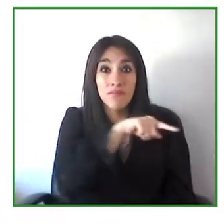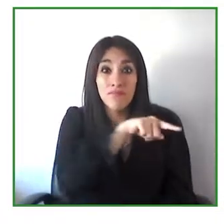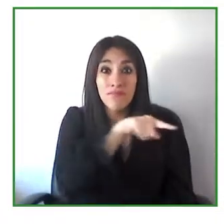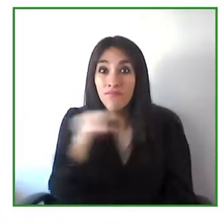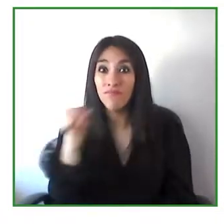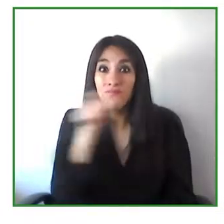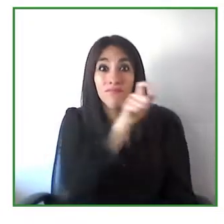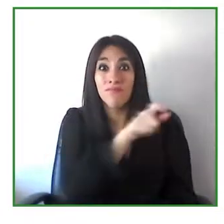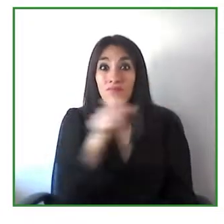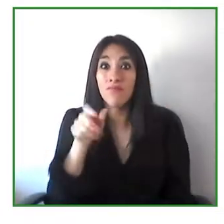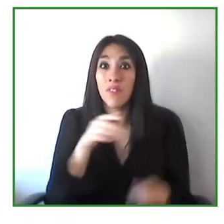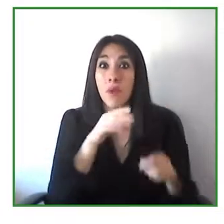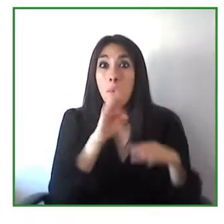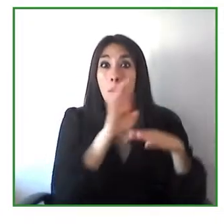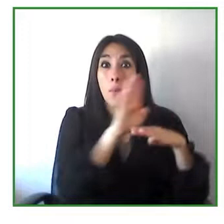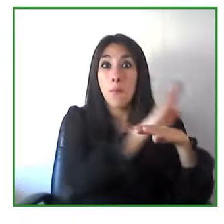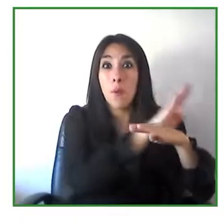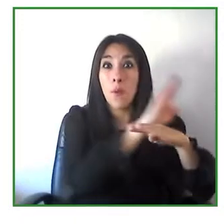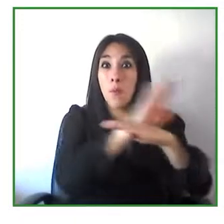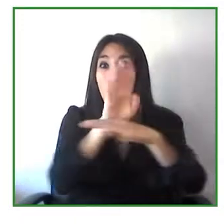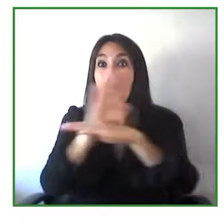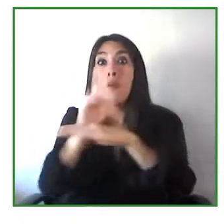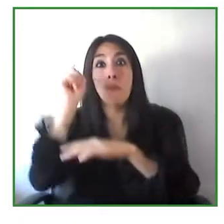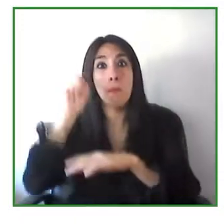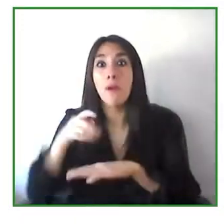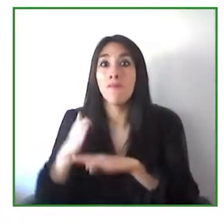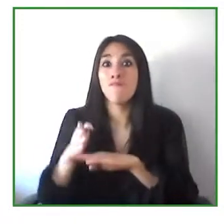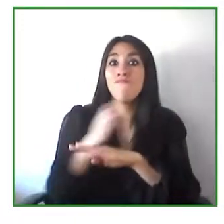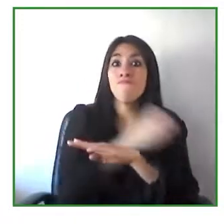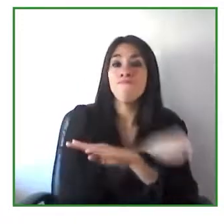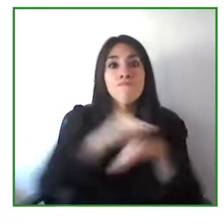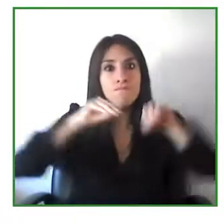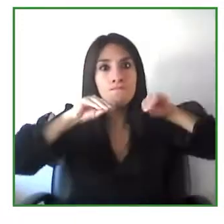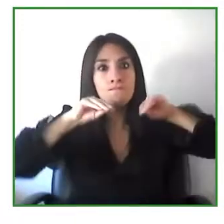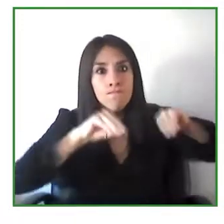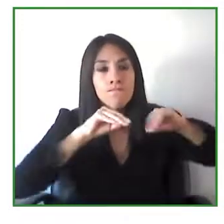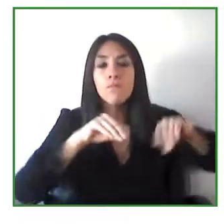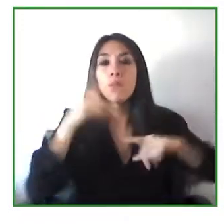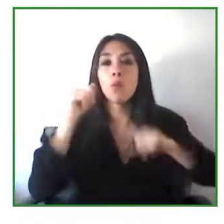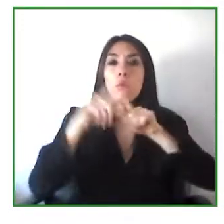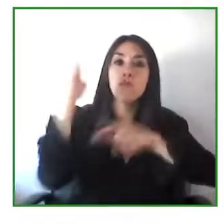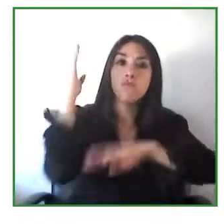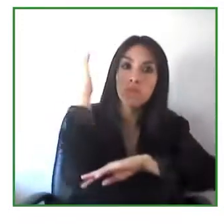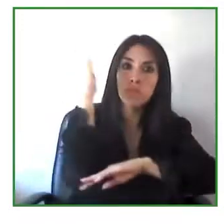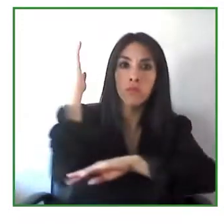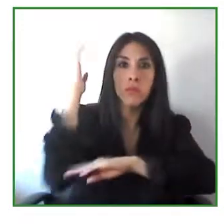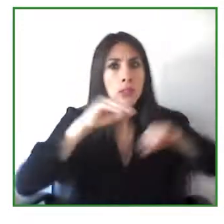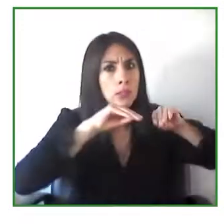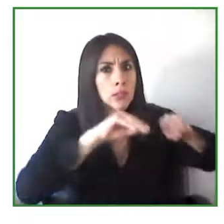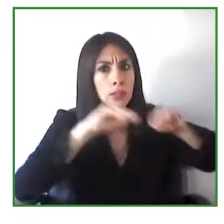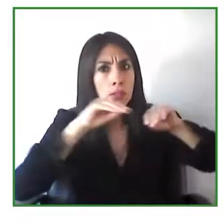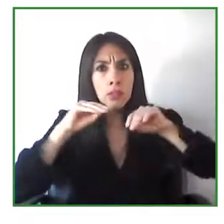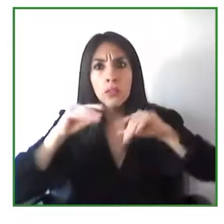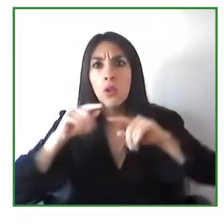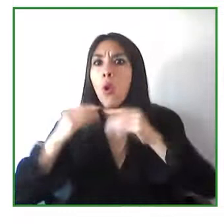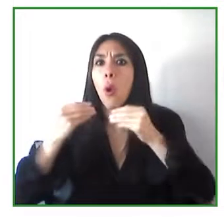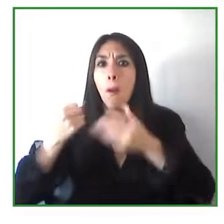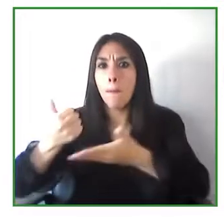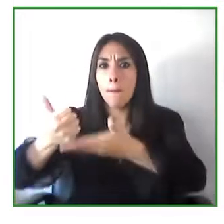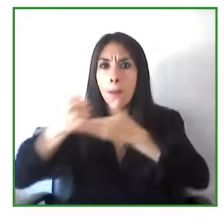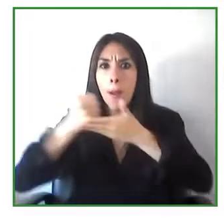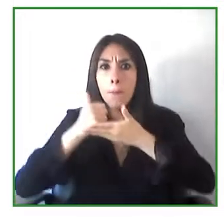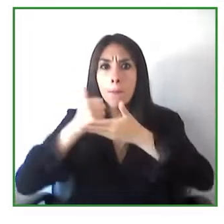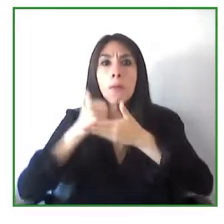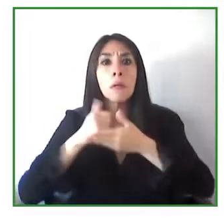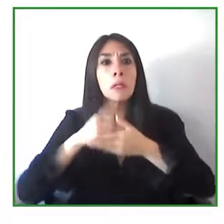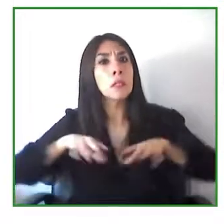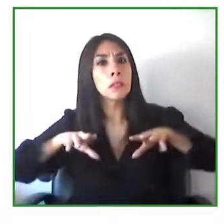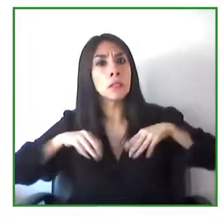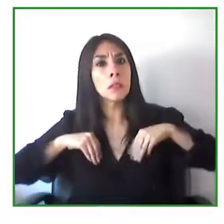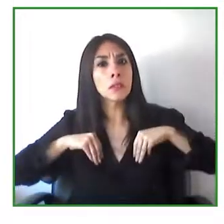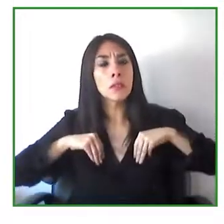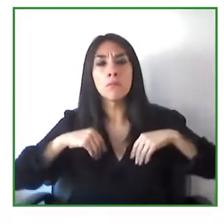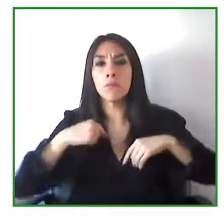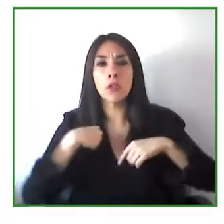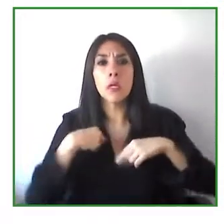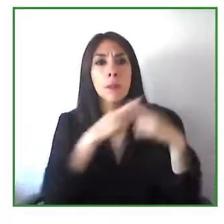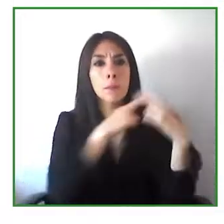grow the international association of accessibility professionals and that means